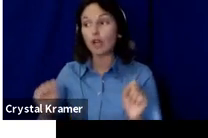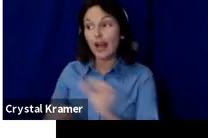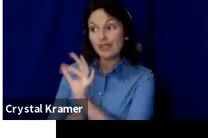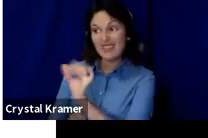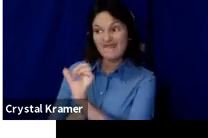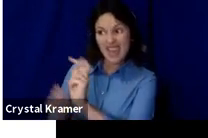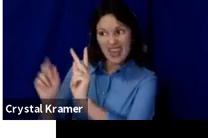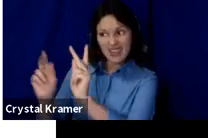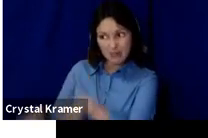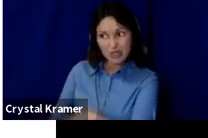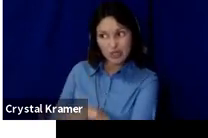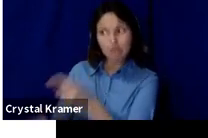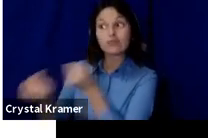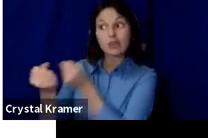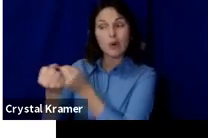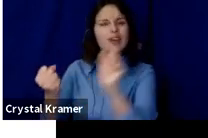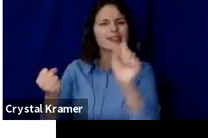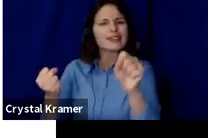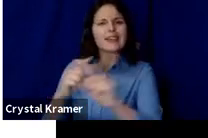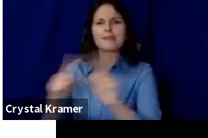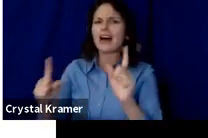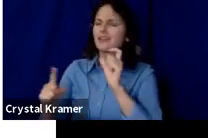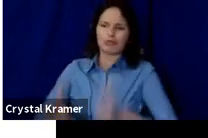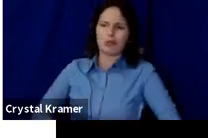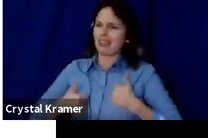or they don't prefer the type of work that you do.